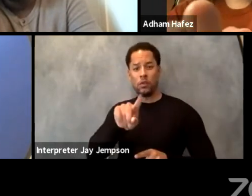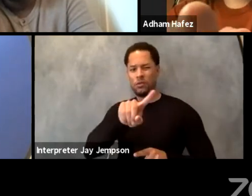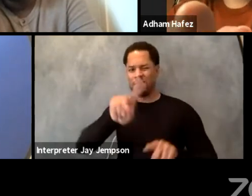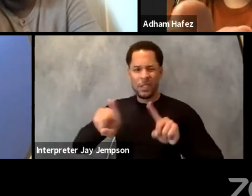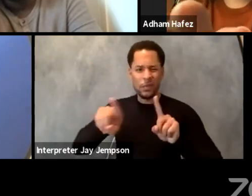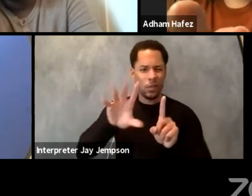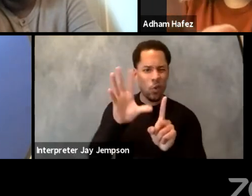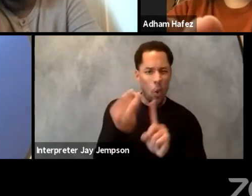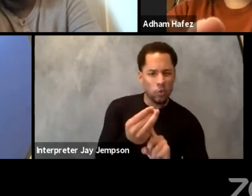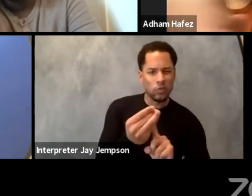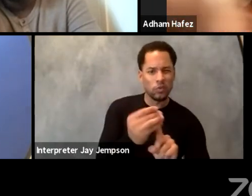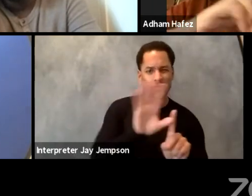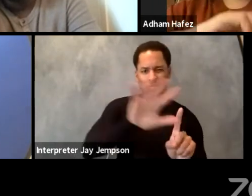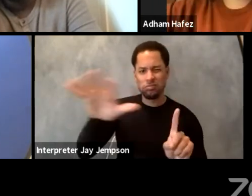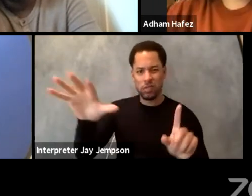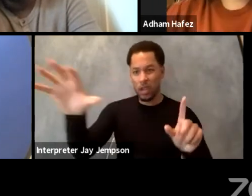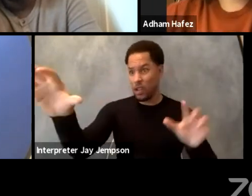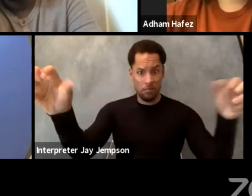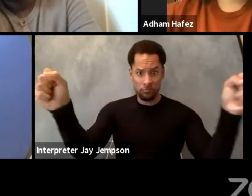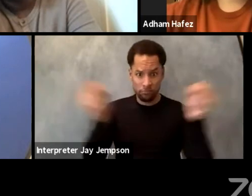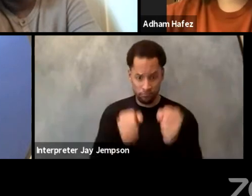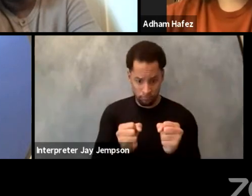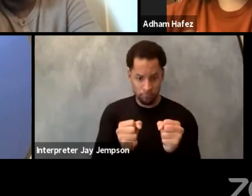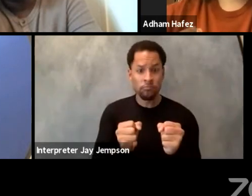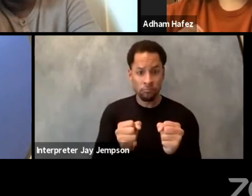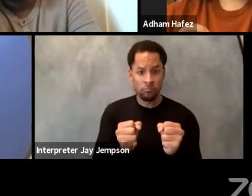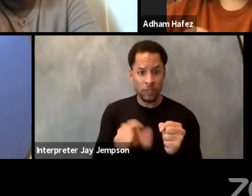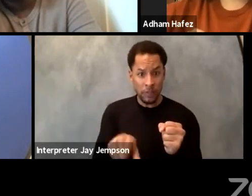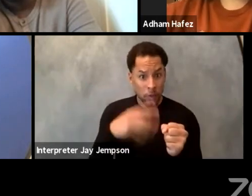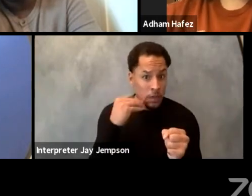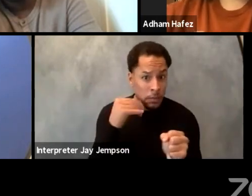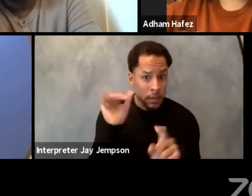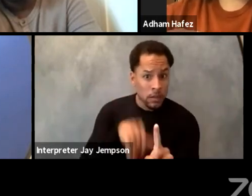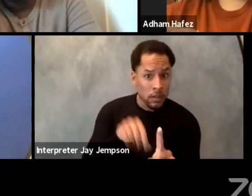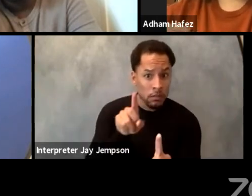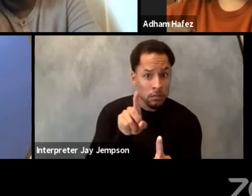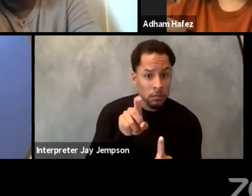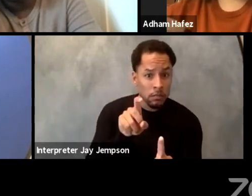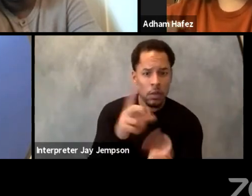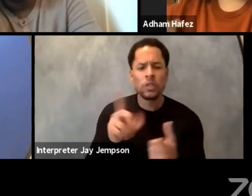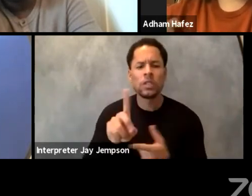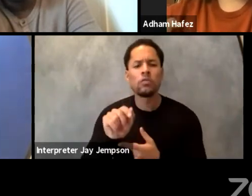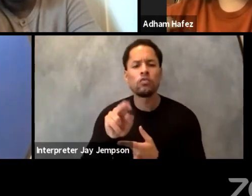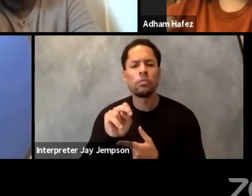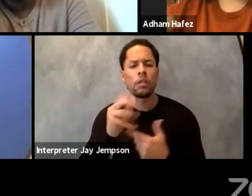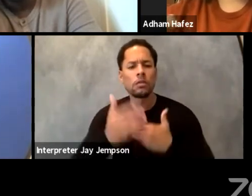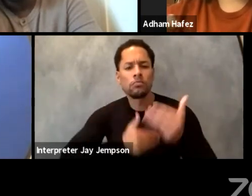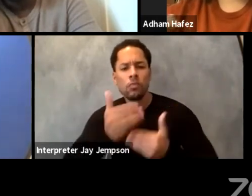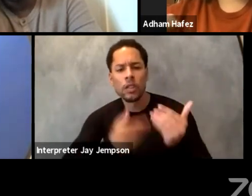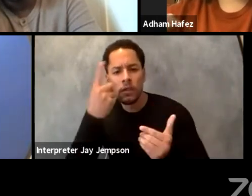Have you had experience like that before and what does that mean, what's the dramaturgical process in that entire arrangement?